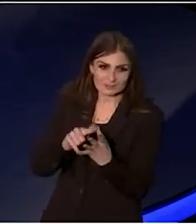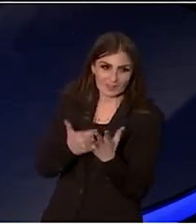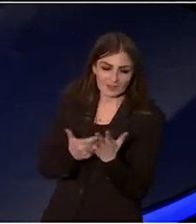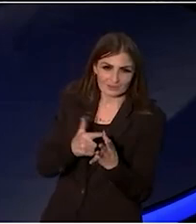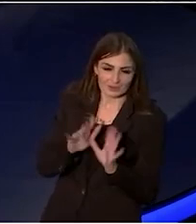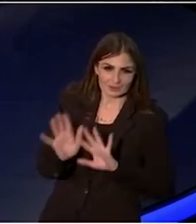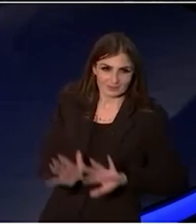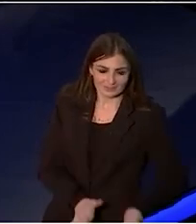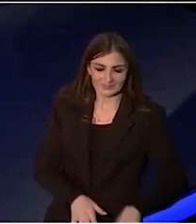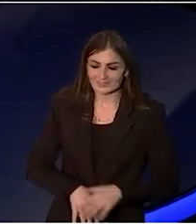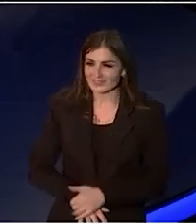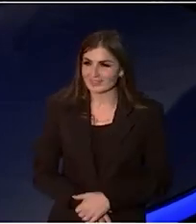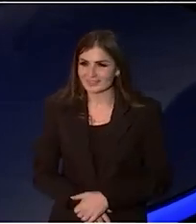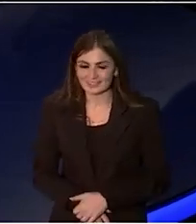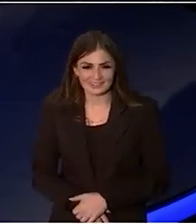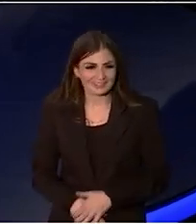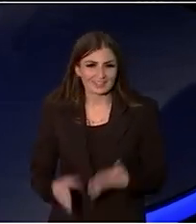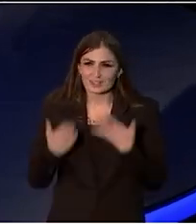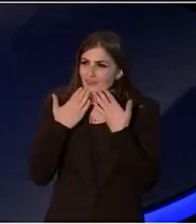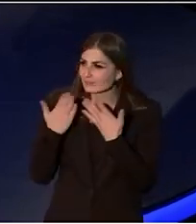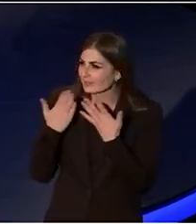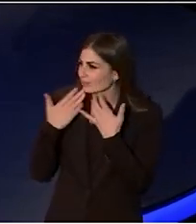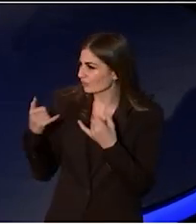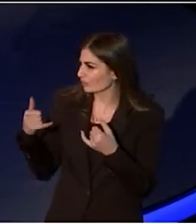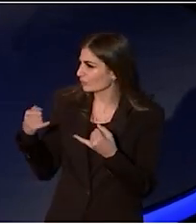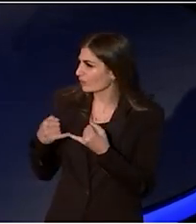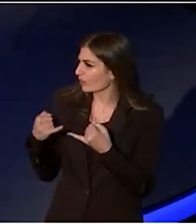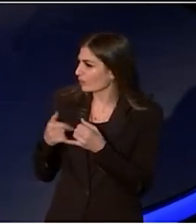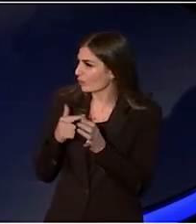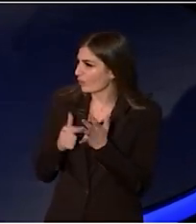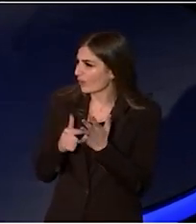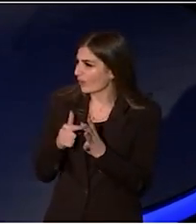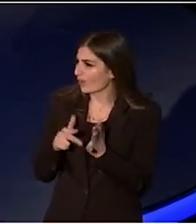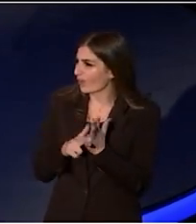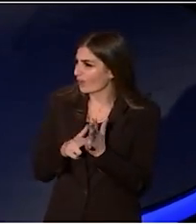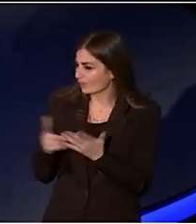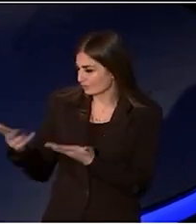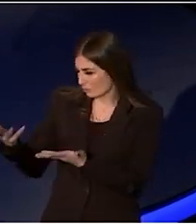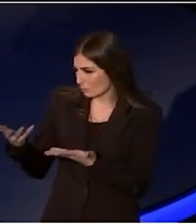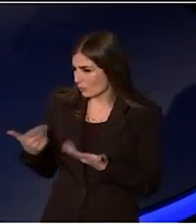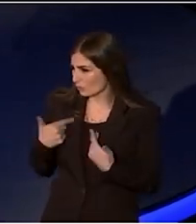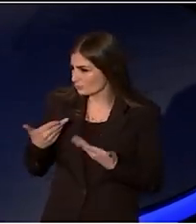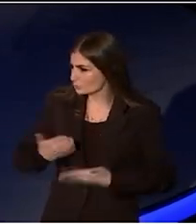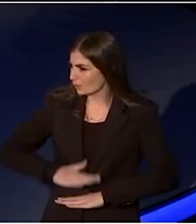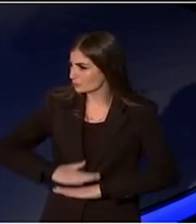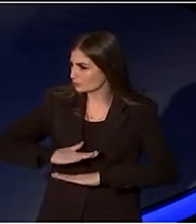Thank you so much to Allen Madden for... Uncle Allen for welcoming us to country.